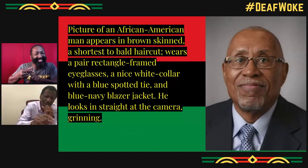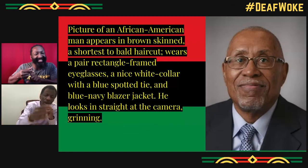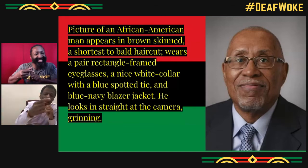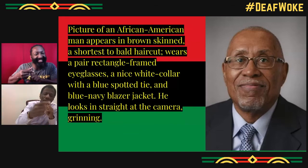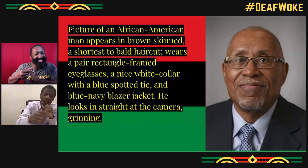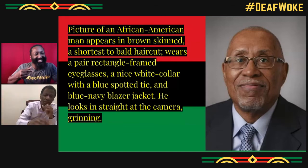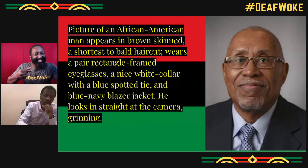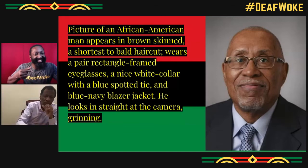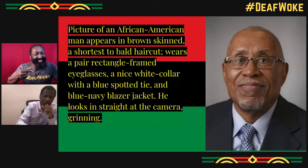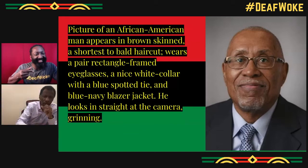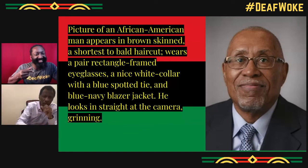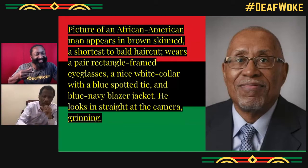G, think G.